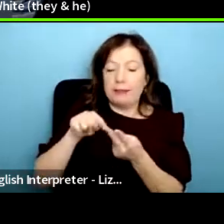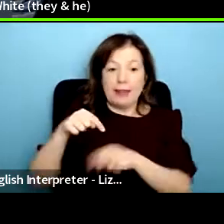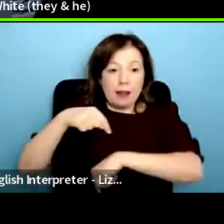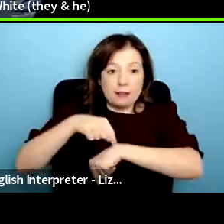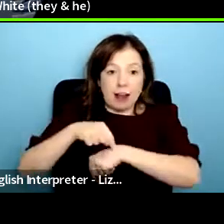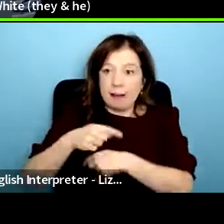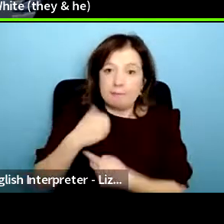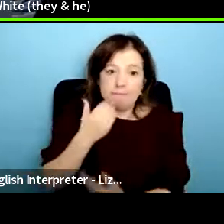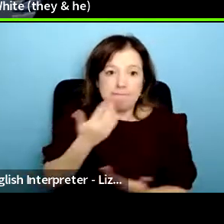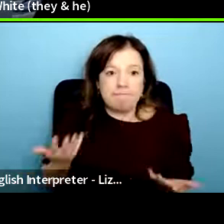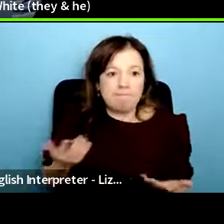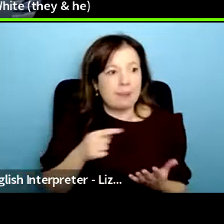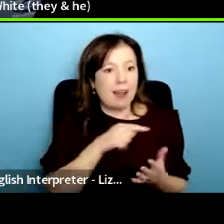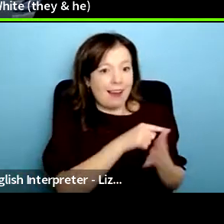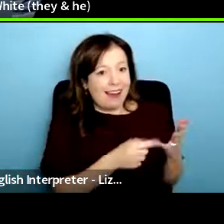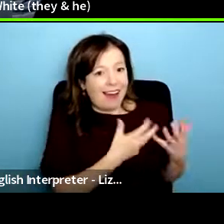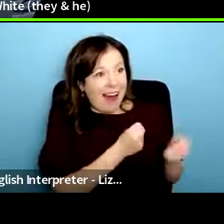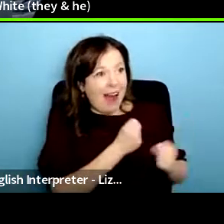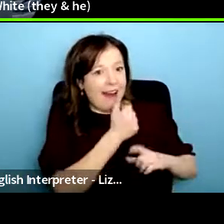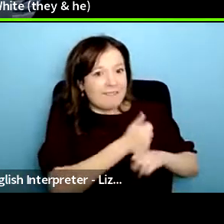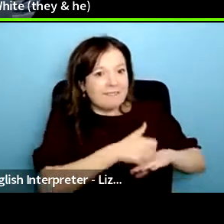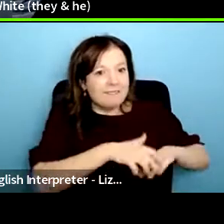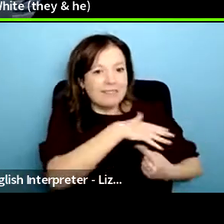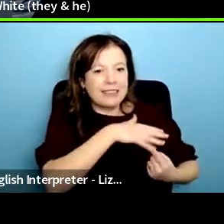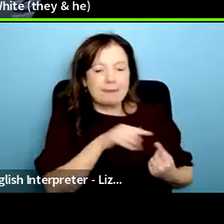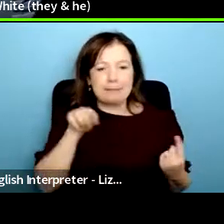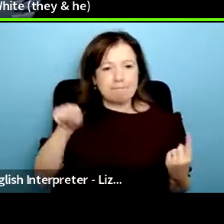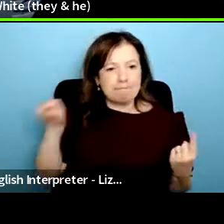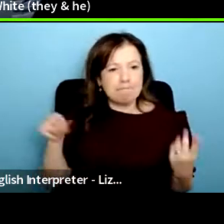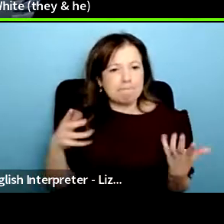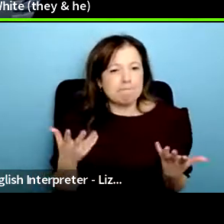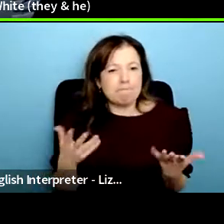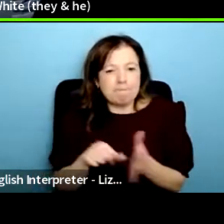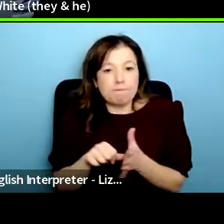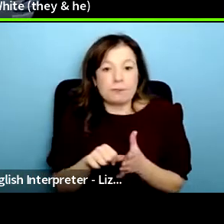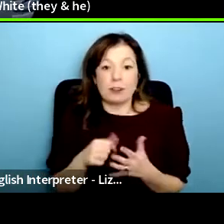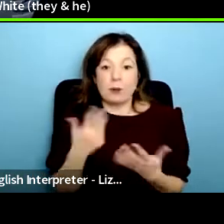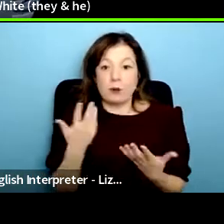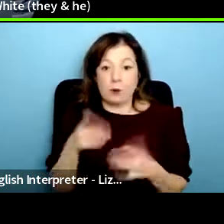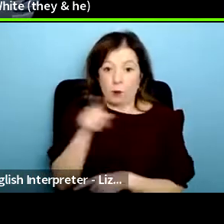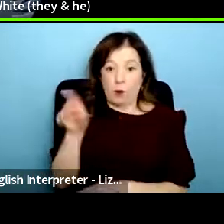who have experience of navigating those challenges and have ideas how to kind of change and challenge